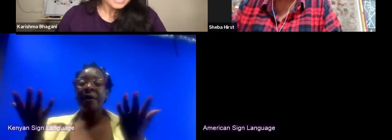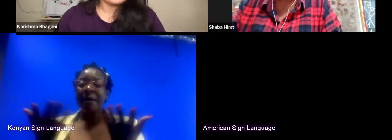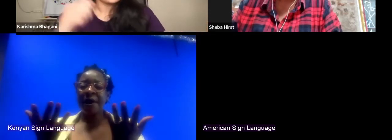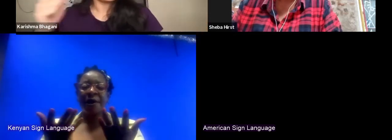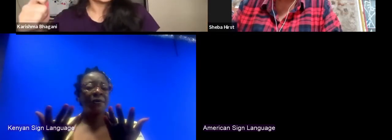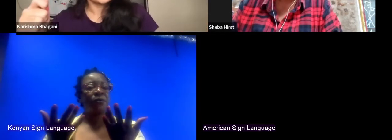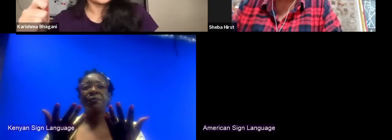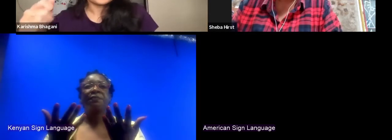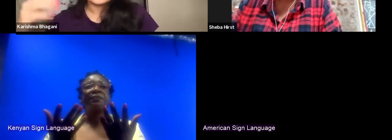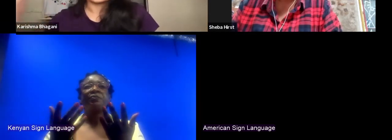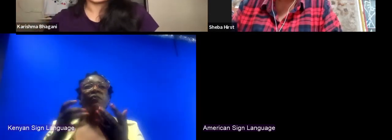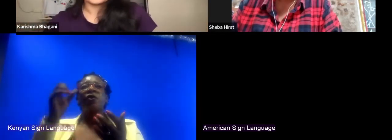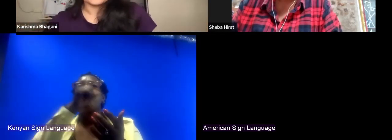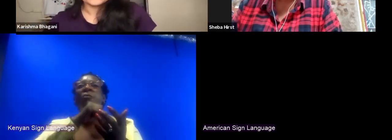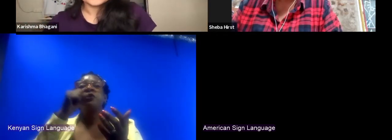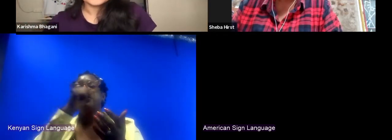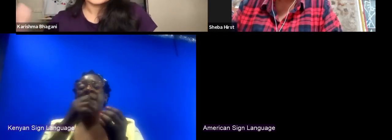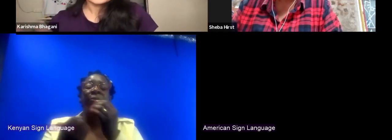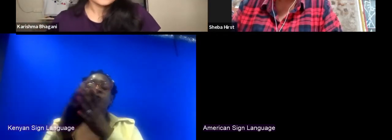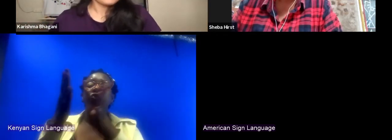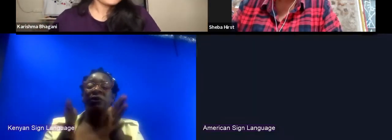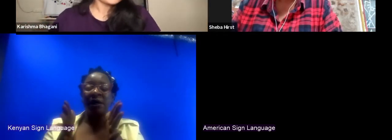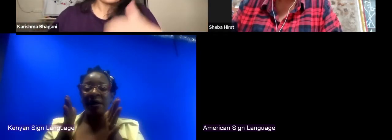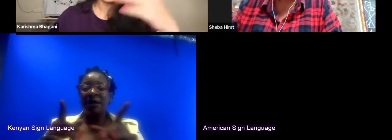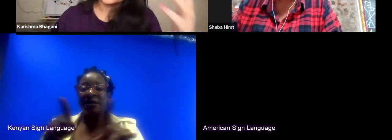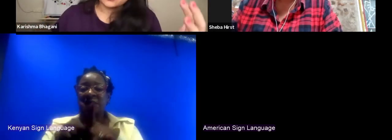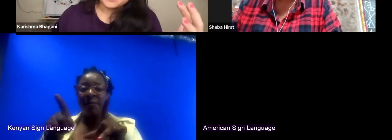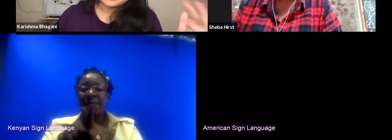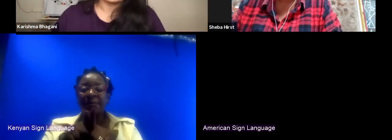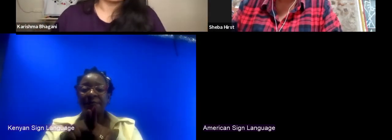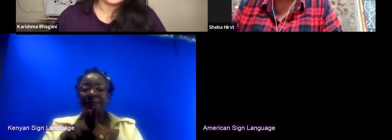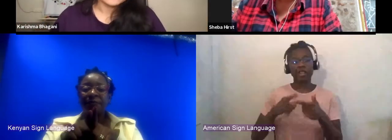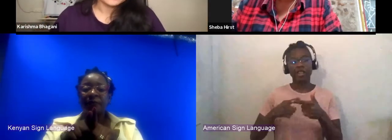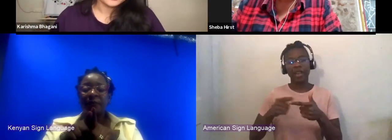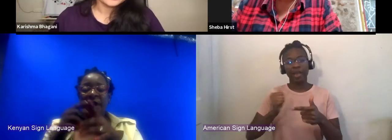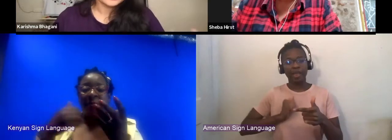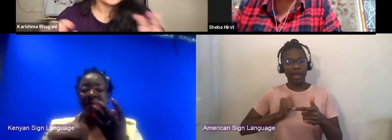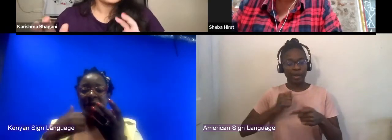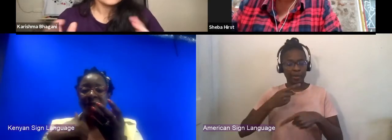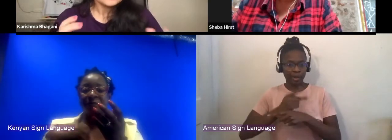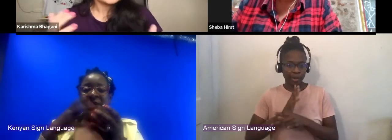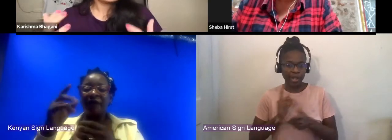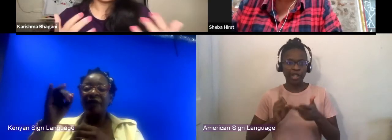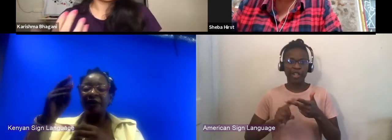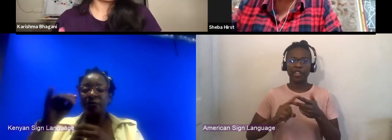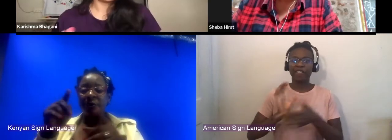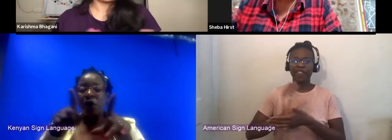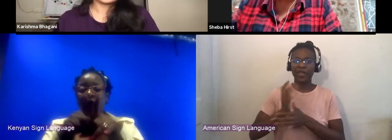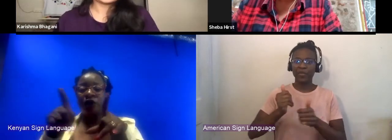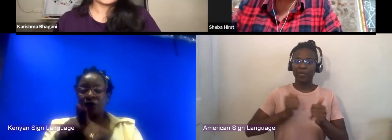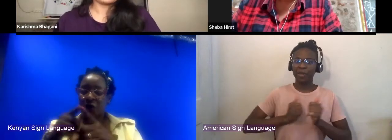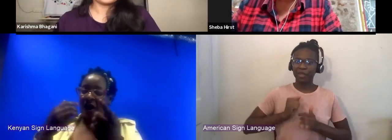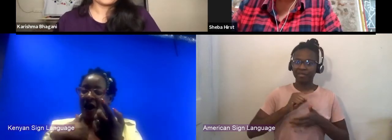and then also being a theater producer and then also being a film festival producer can you speak to a specific example